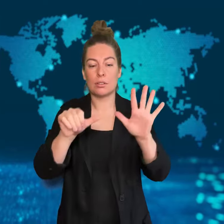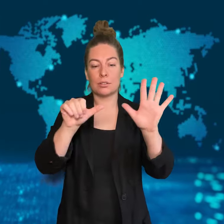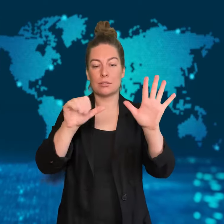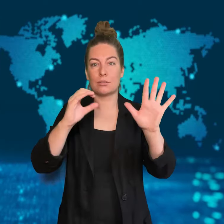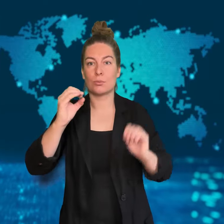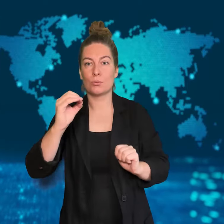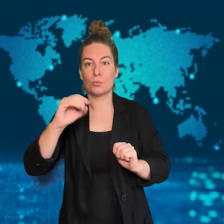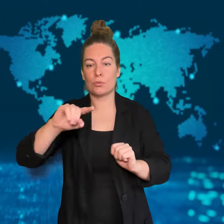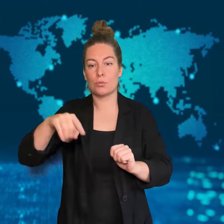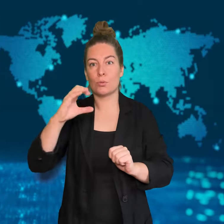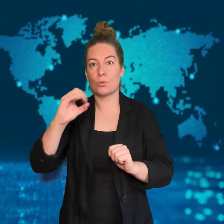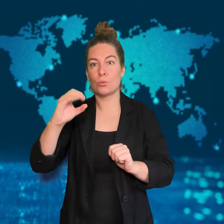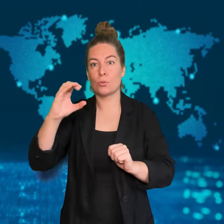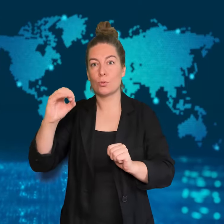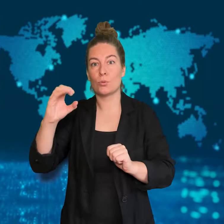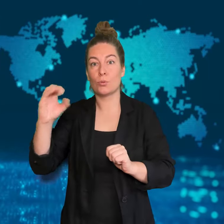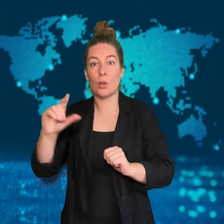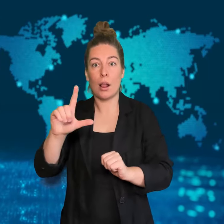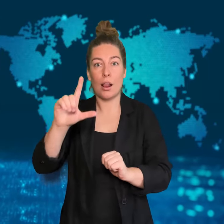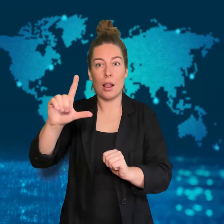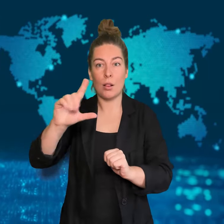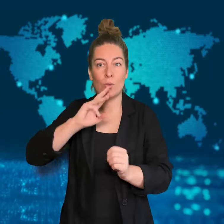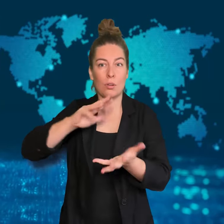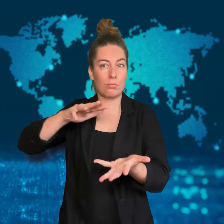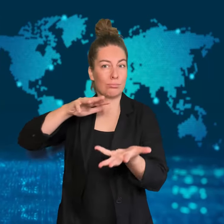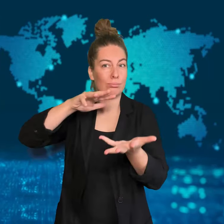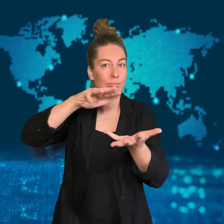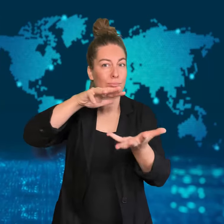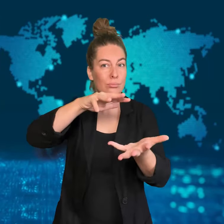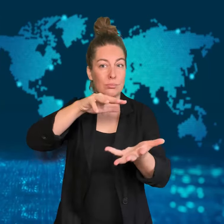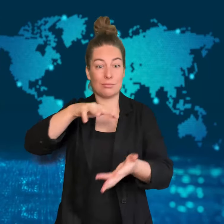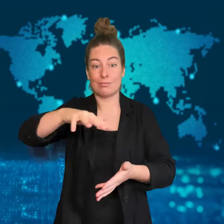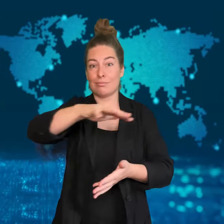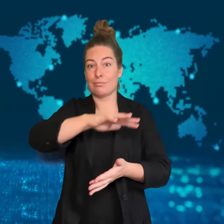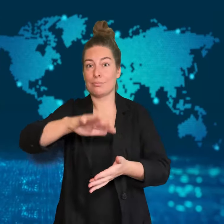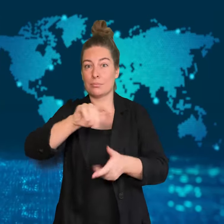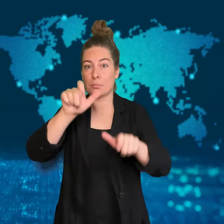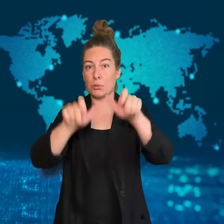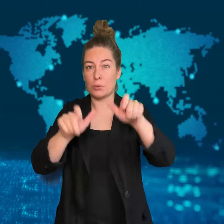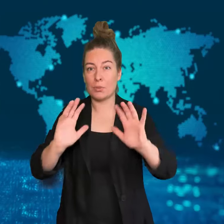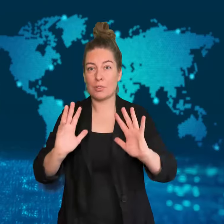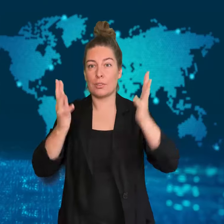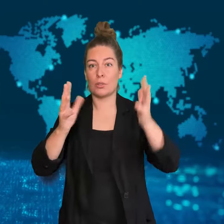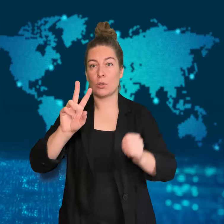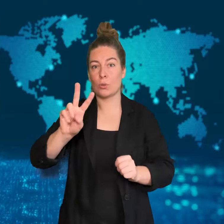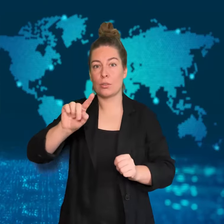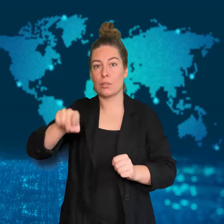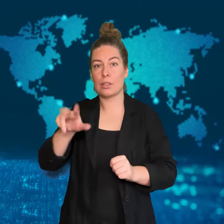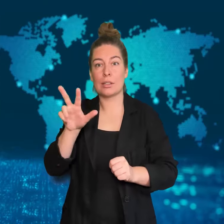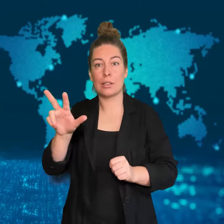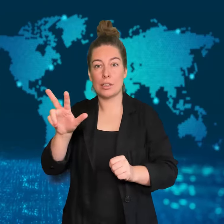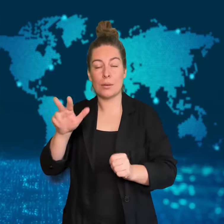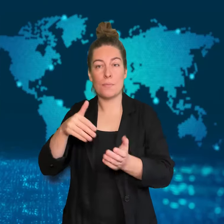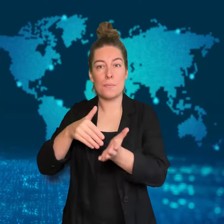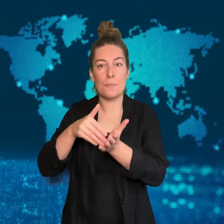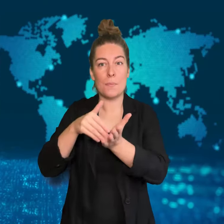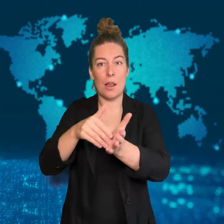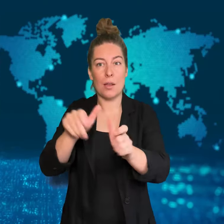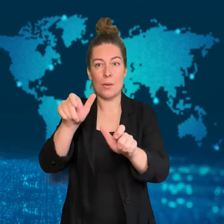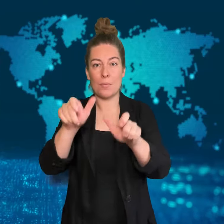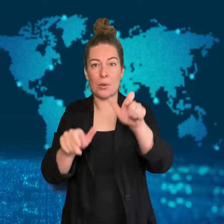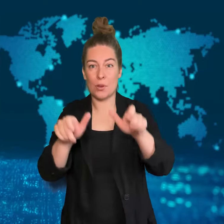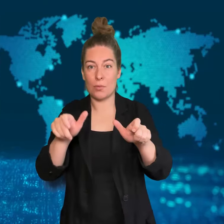On Saturday, 60,000 liters of water arrived.